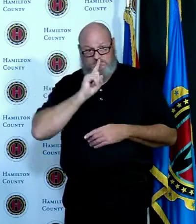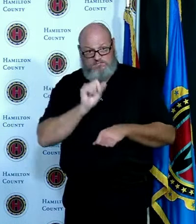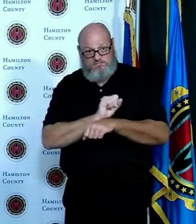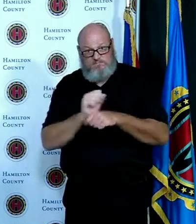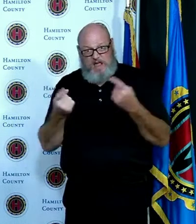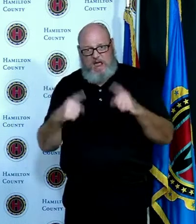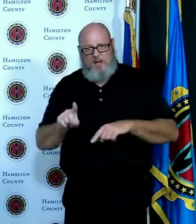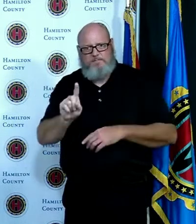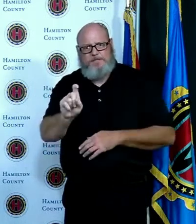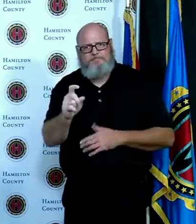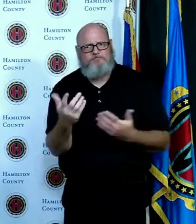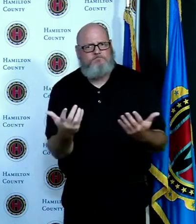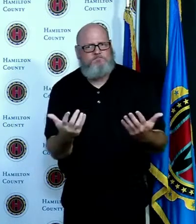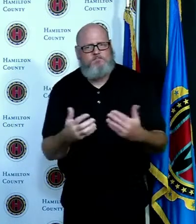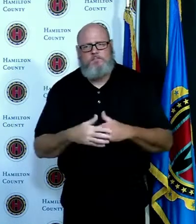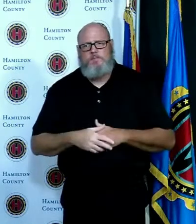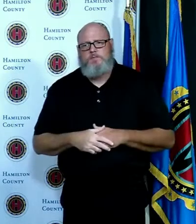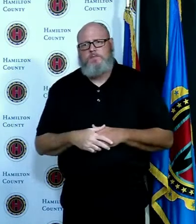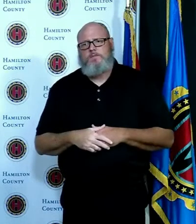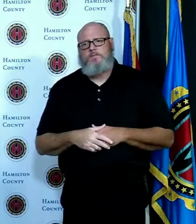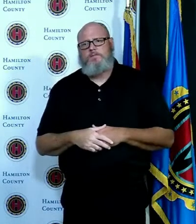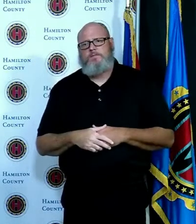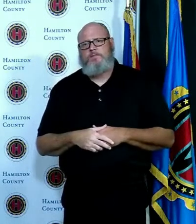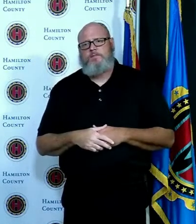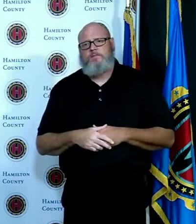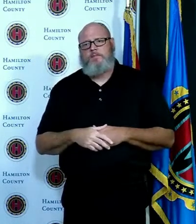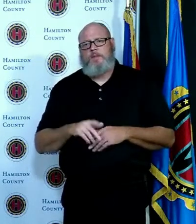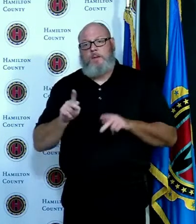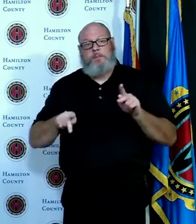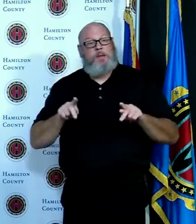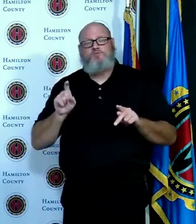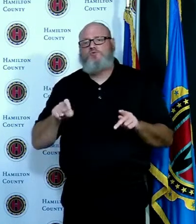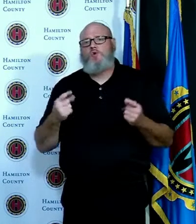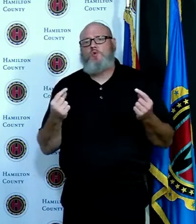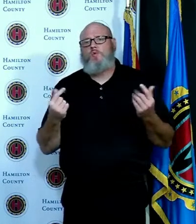you know what what should people do obviously you have people waiting in line you know more so than